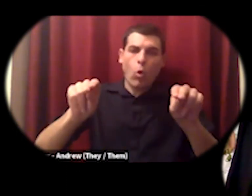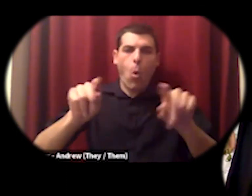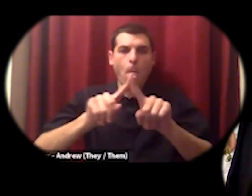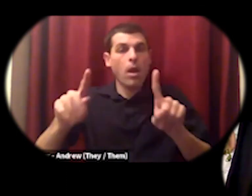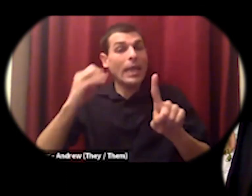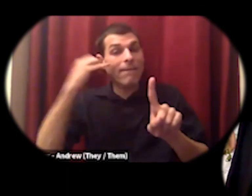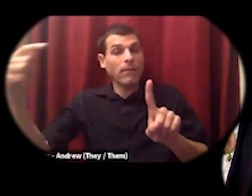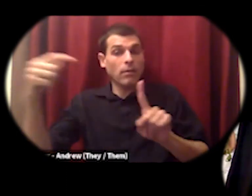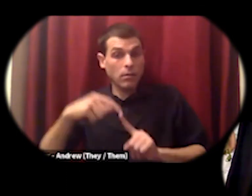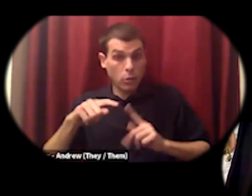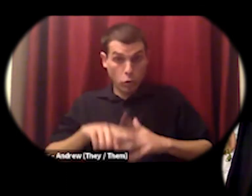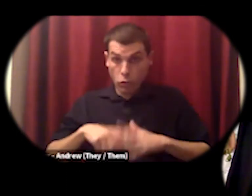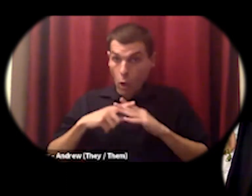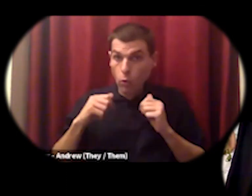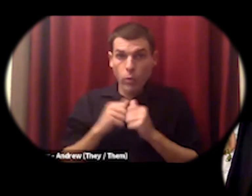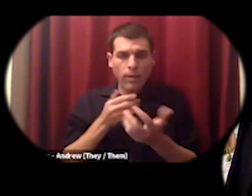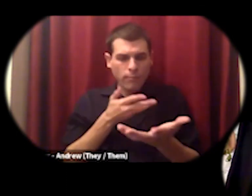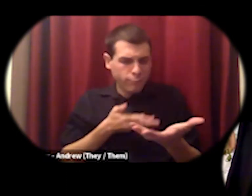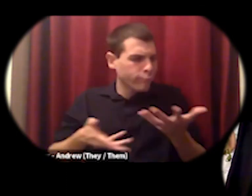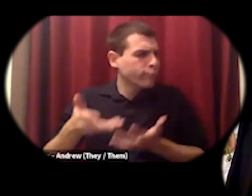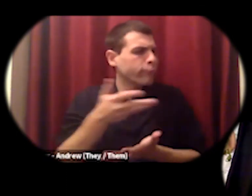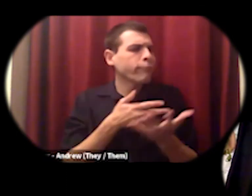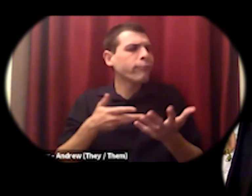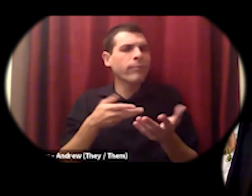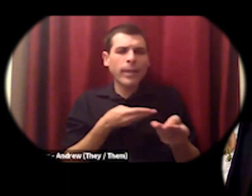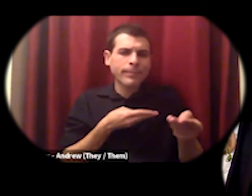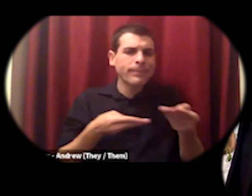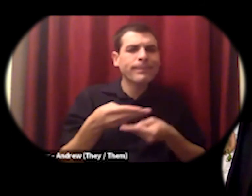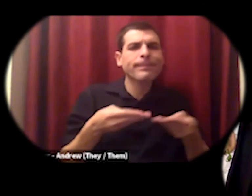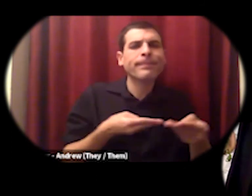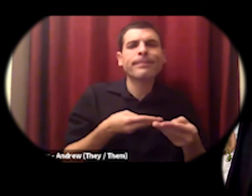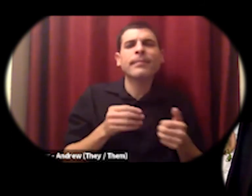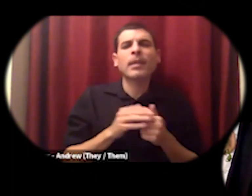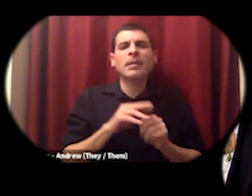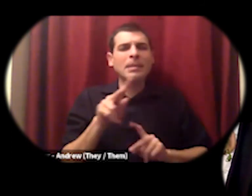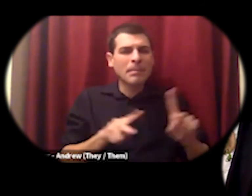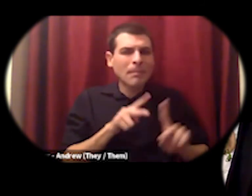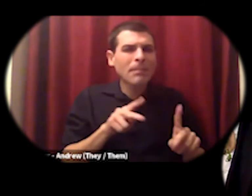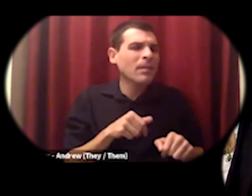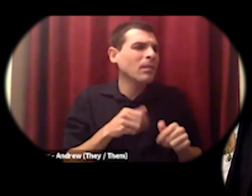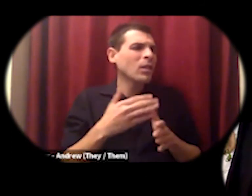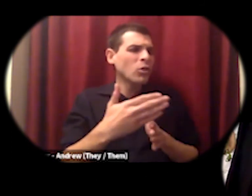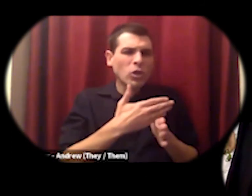the effort and the organizing and the skilling up and the sharing were able to better their